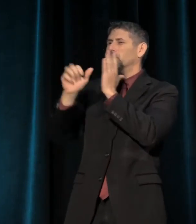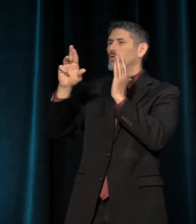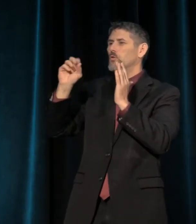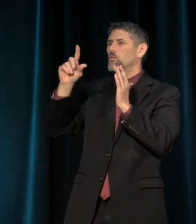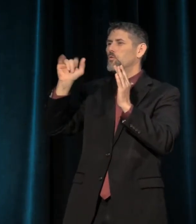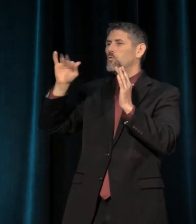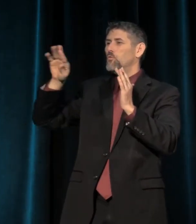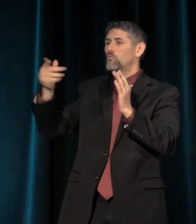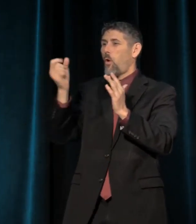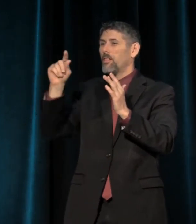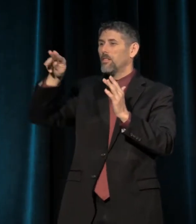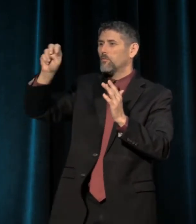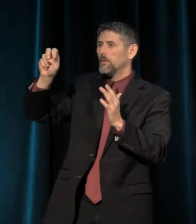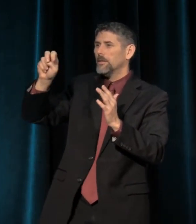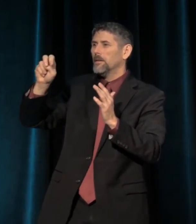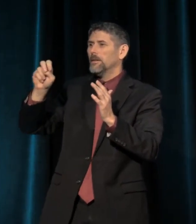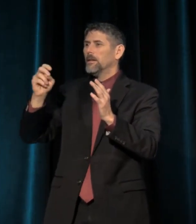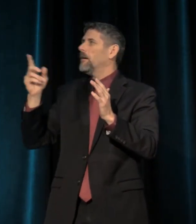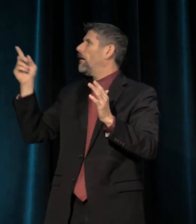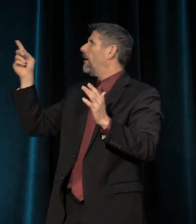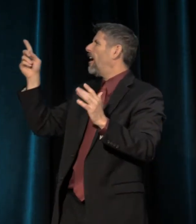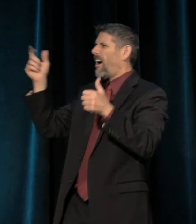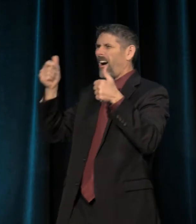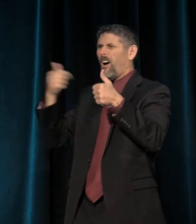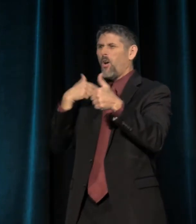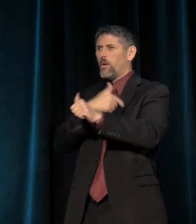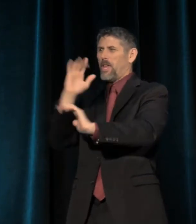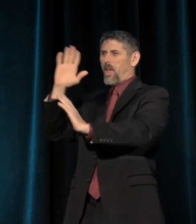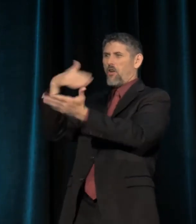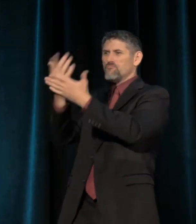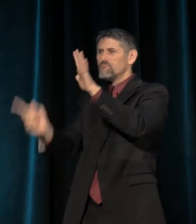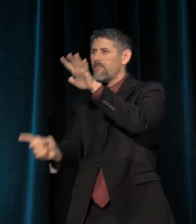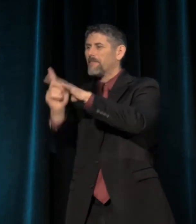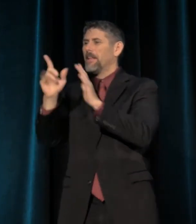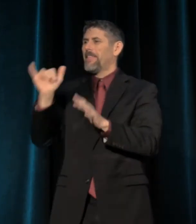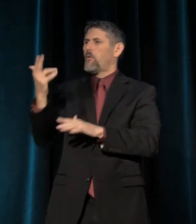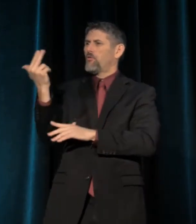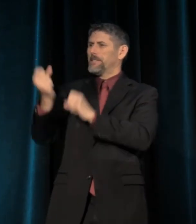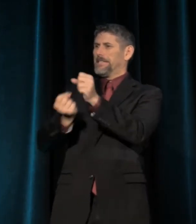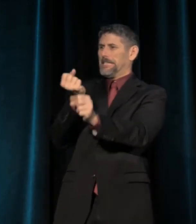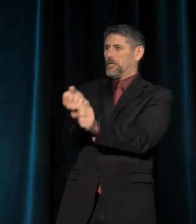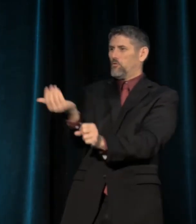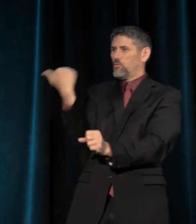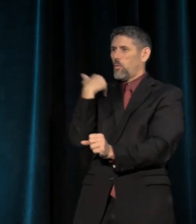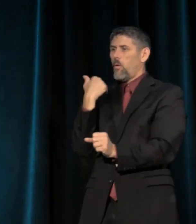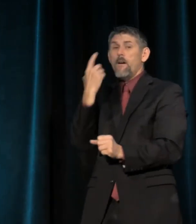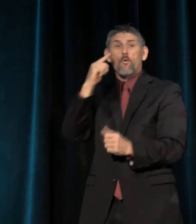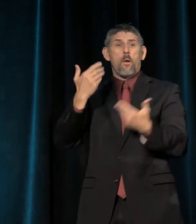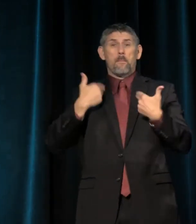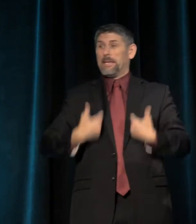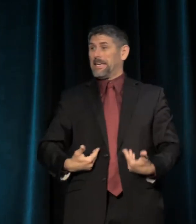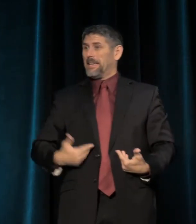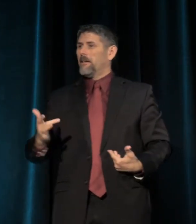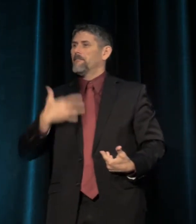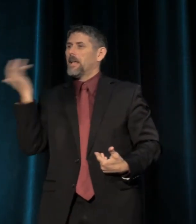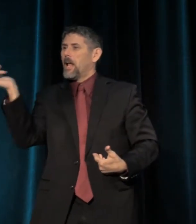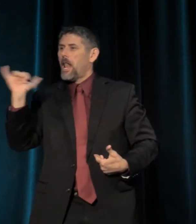It meant we had arrived, right? And this was like 13 years ago. So for me, it feels like full circle